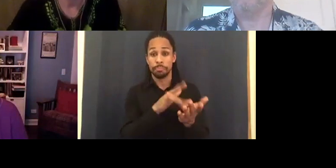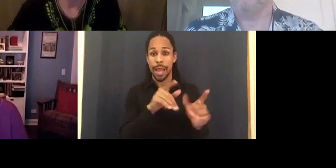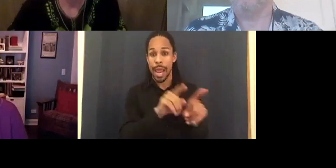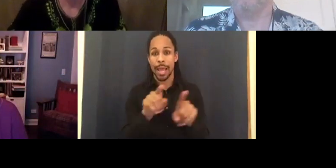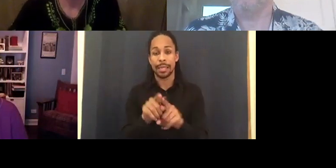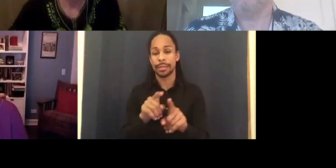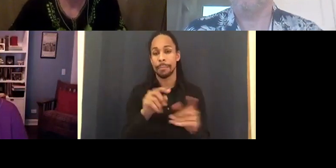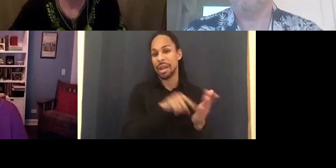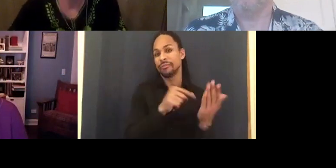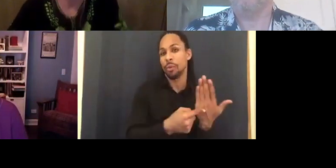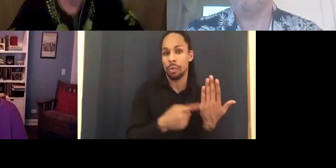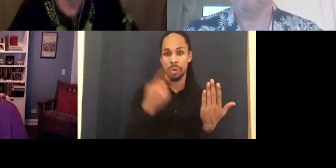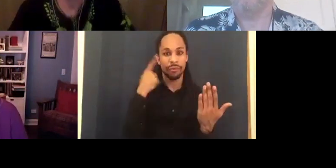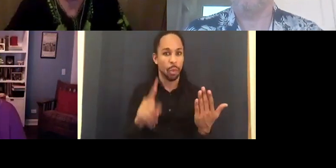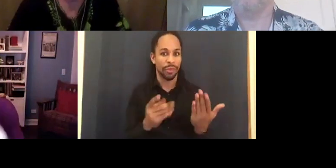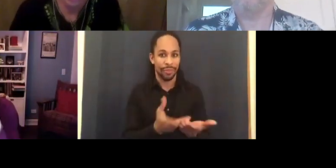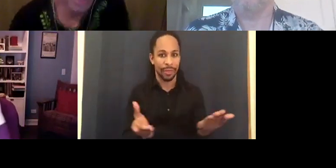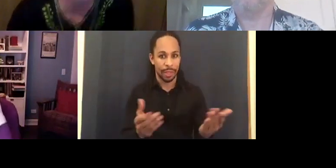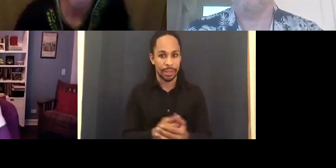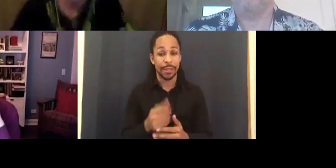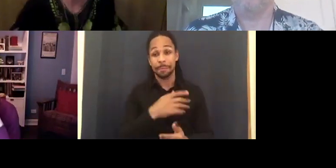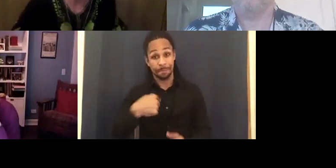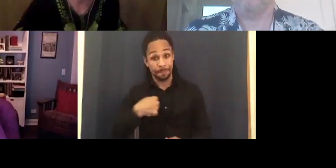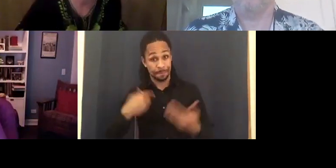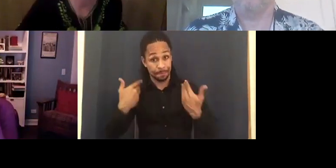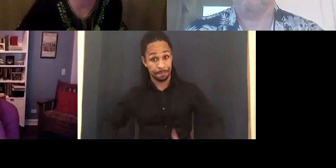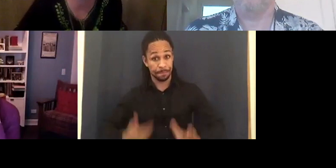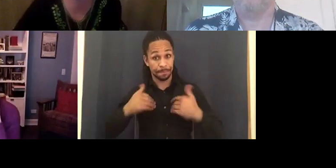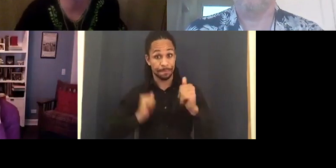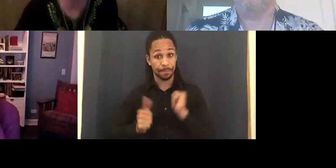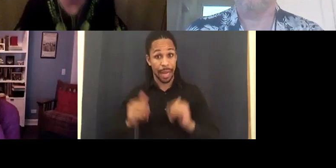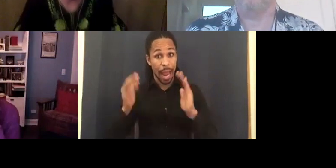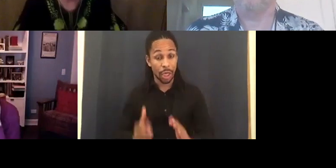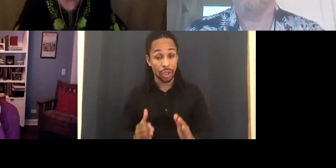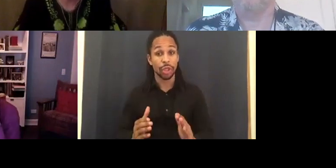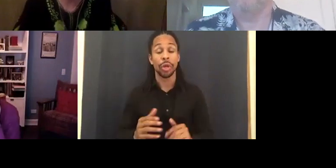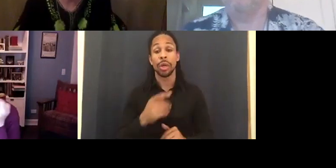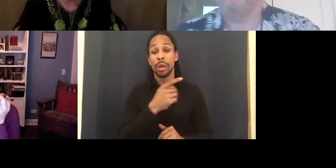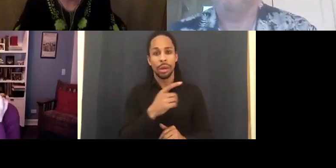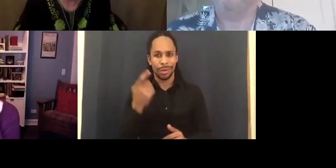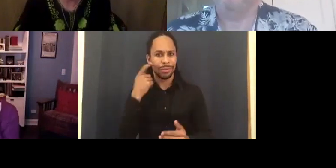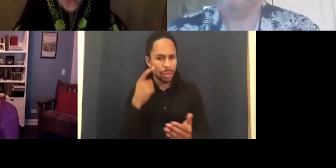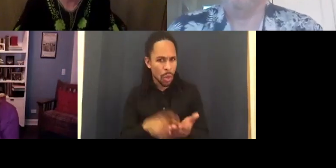( I as an actor totally notice the change in the television industry. It's slow, painful, 20 years too late.